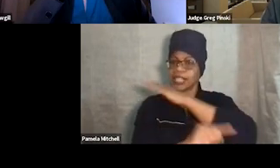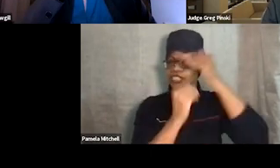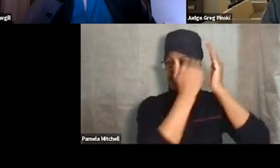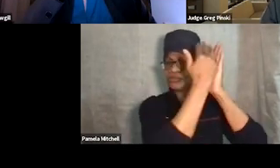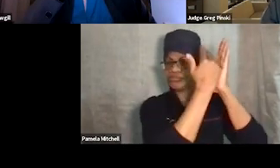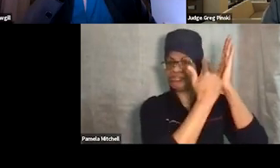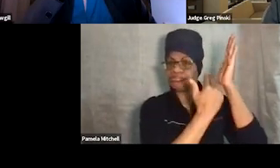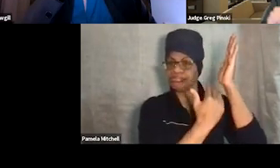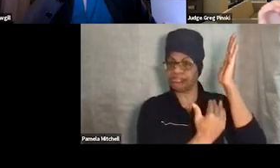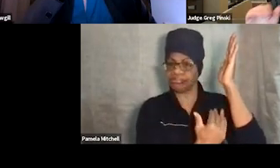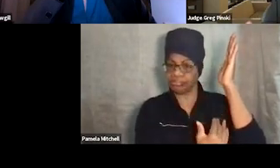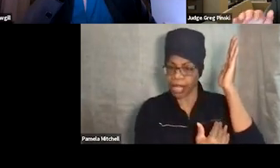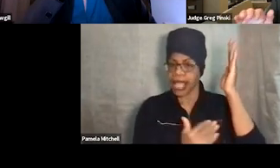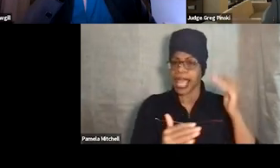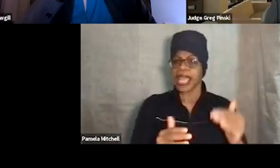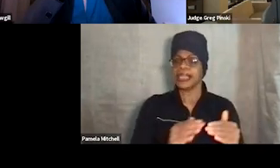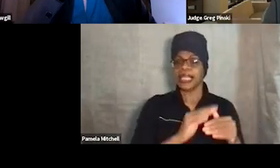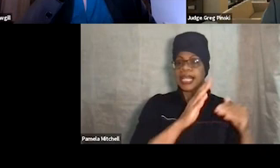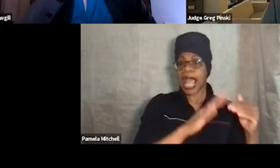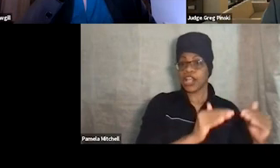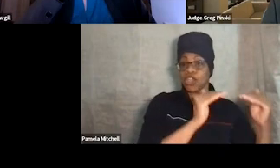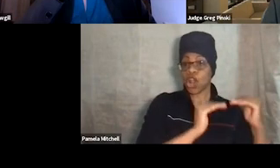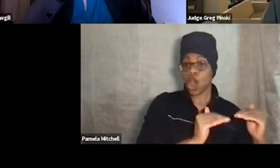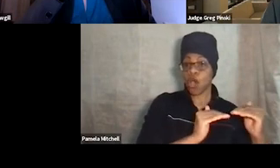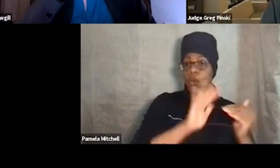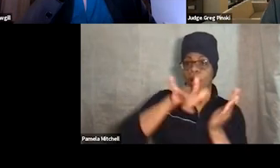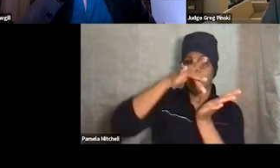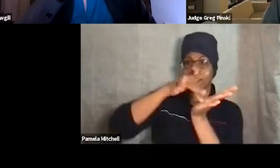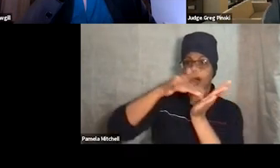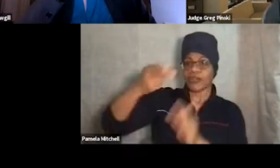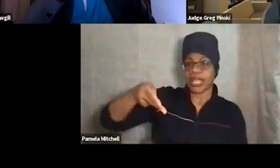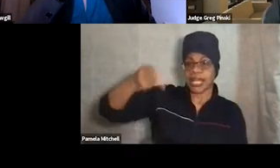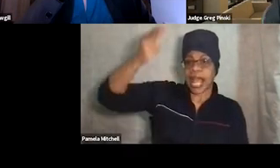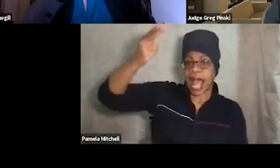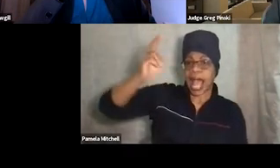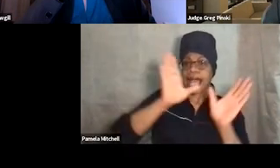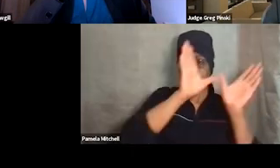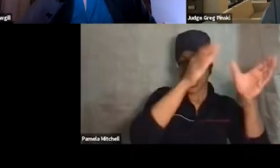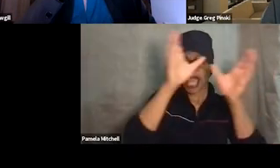in the low, moderate, and high categories so that you can respond to any given proximal